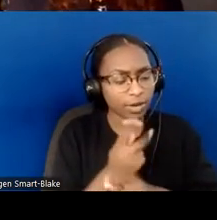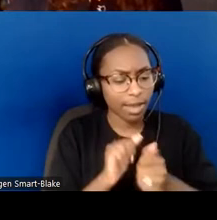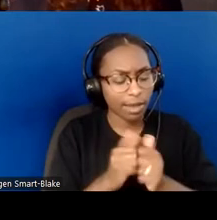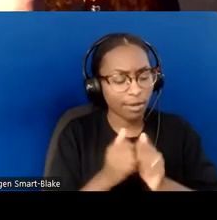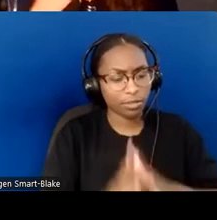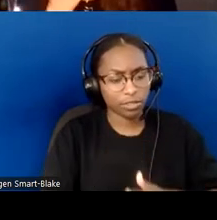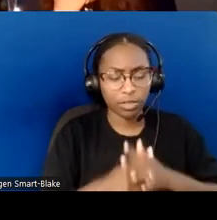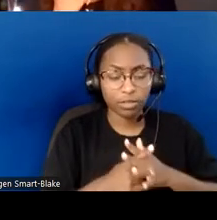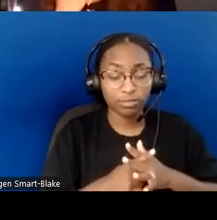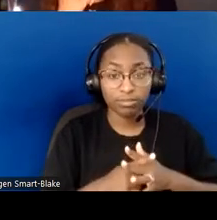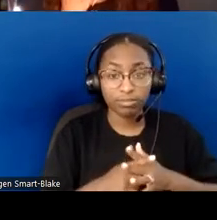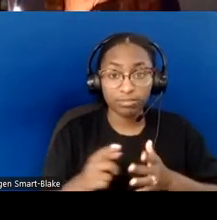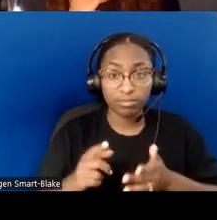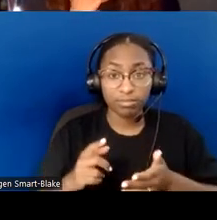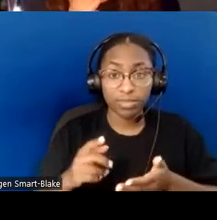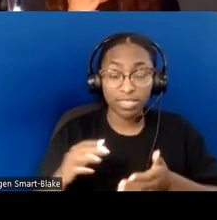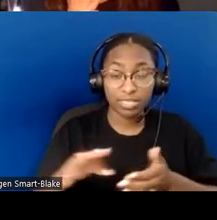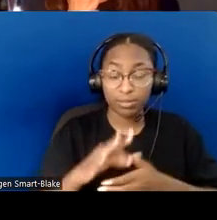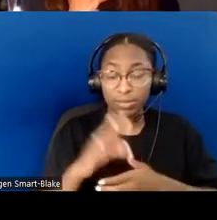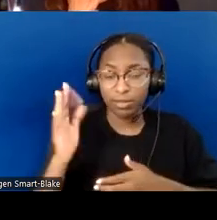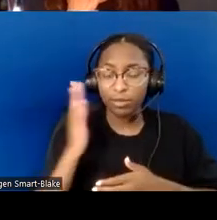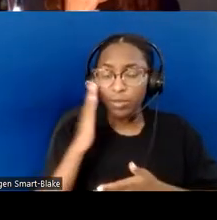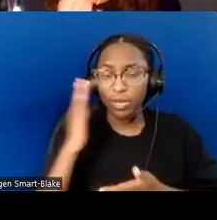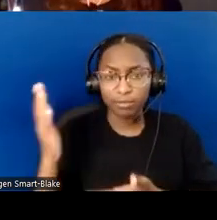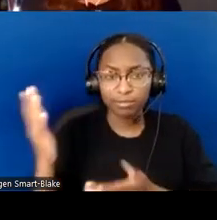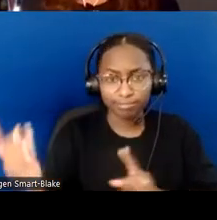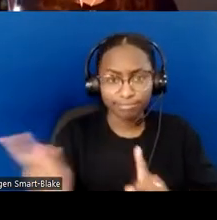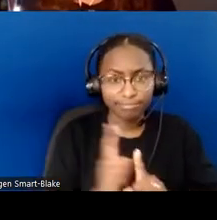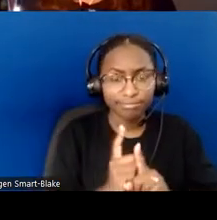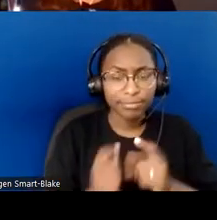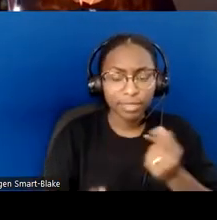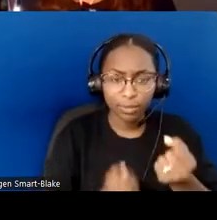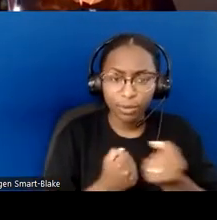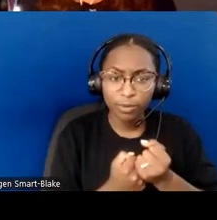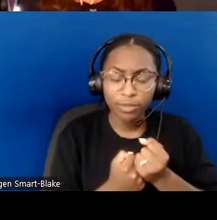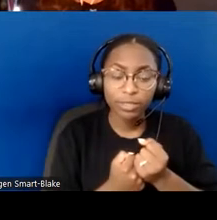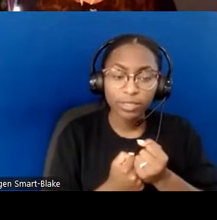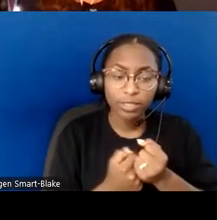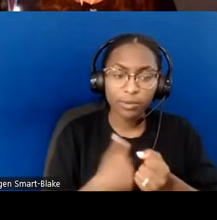is gonna nudge us, and that we can joyfully expect that God is gonna show up. And as God shows up,